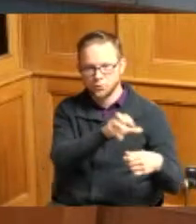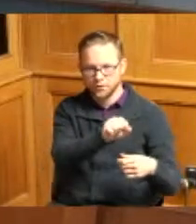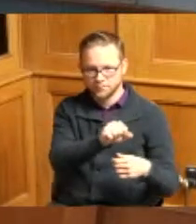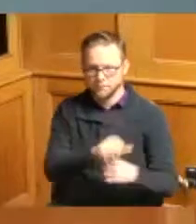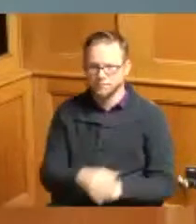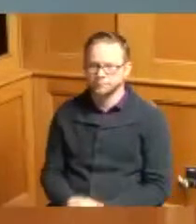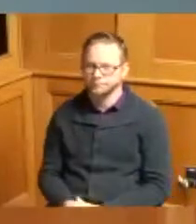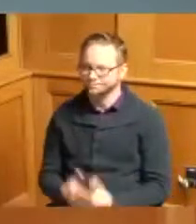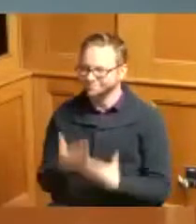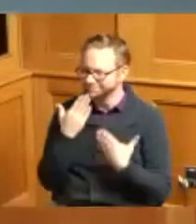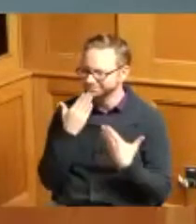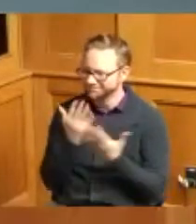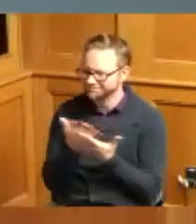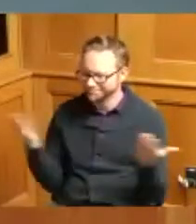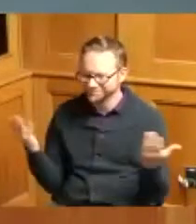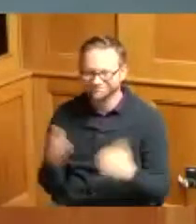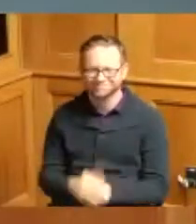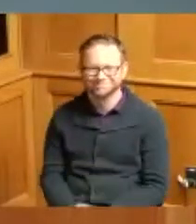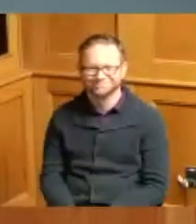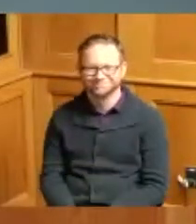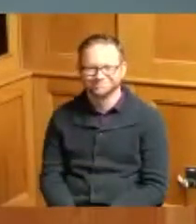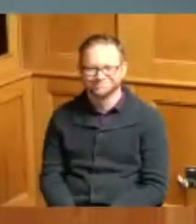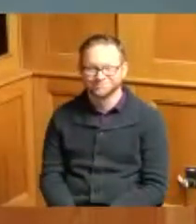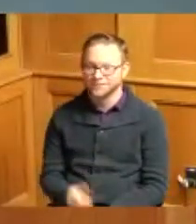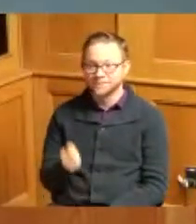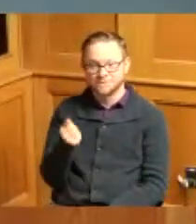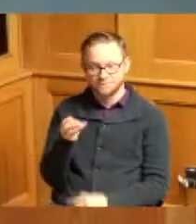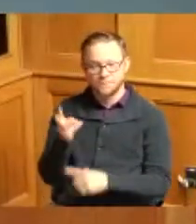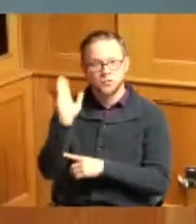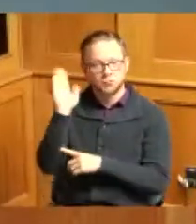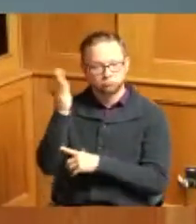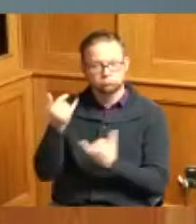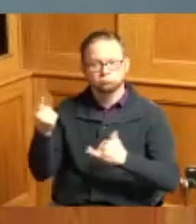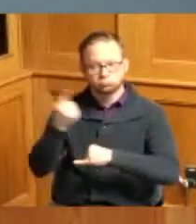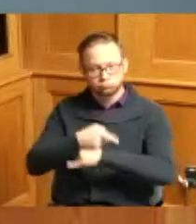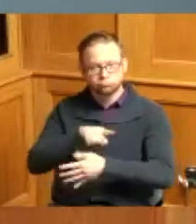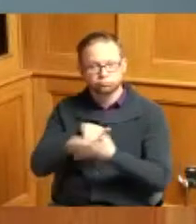thank you so much we have a few presentations to present today